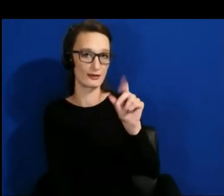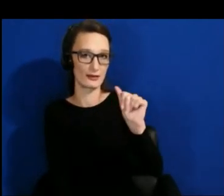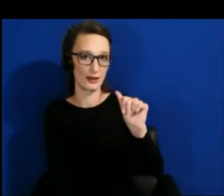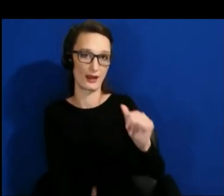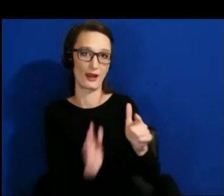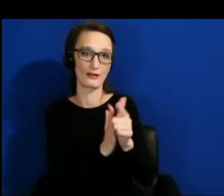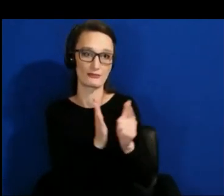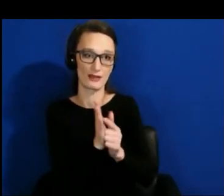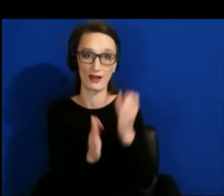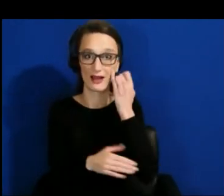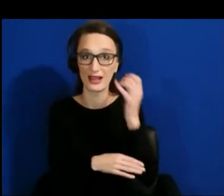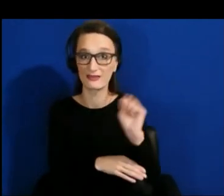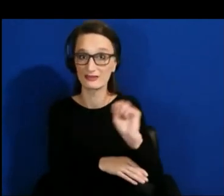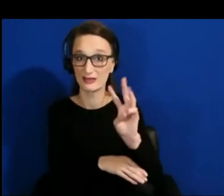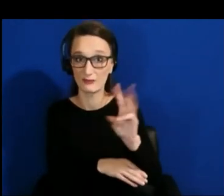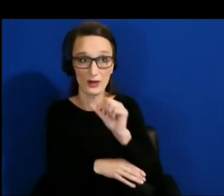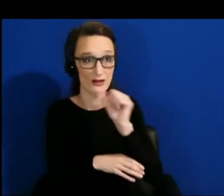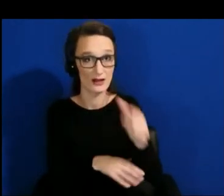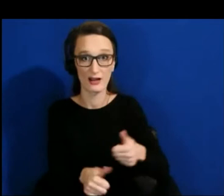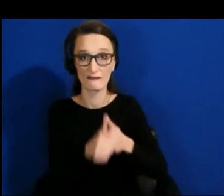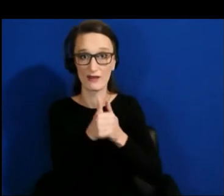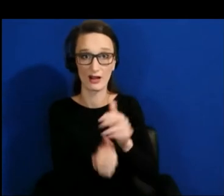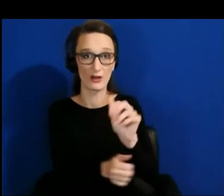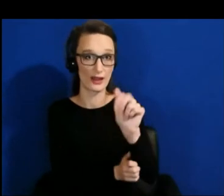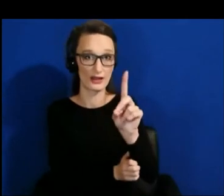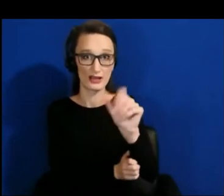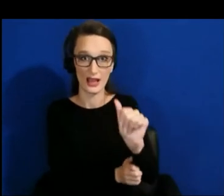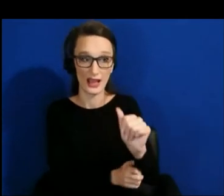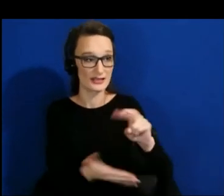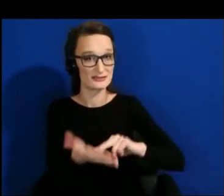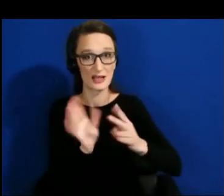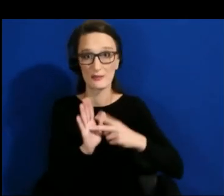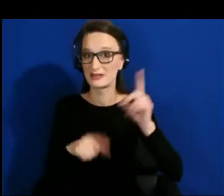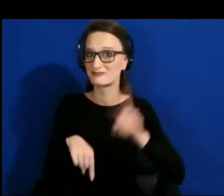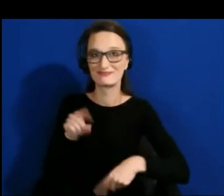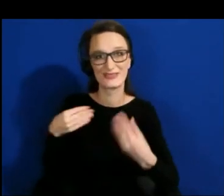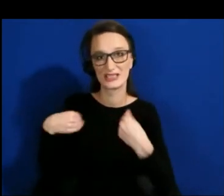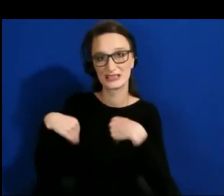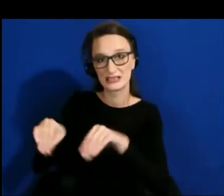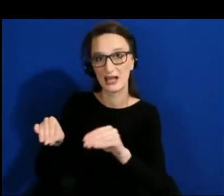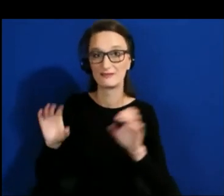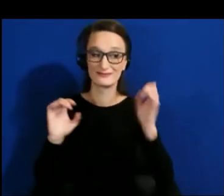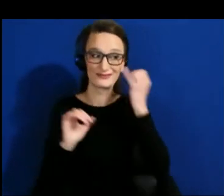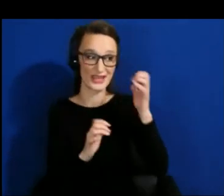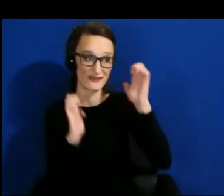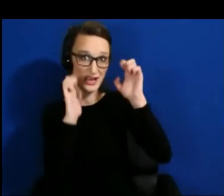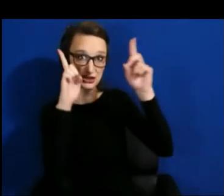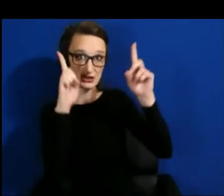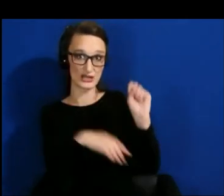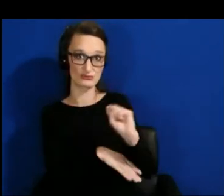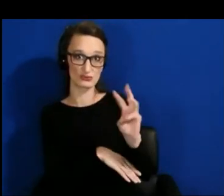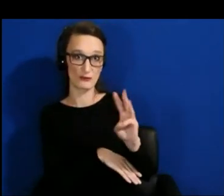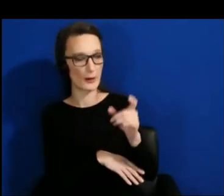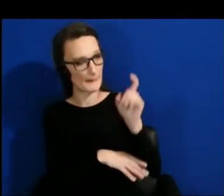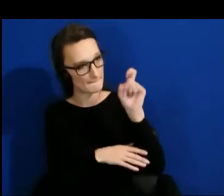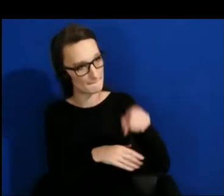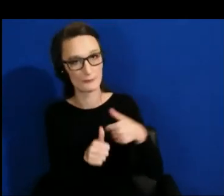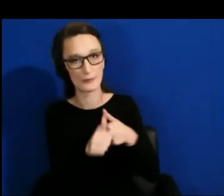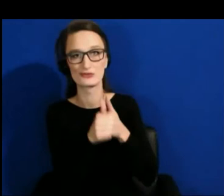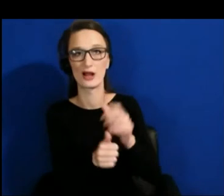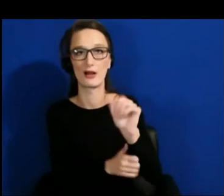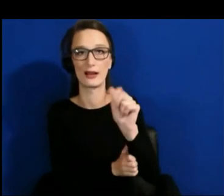Educational software has to be ADA compliant, has to be accessible.